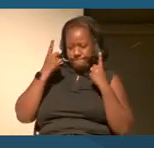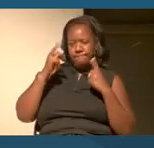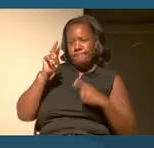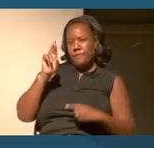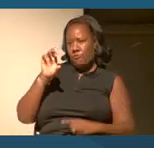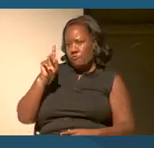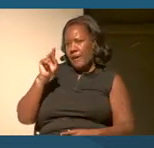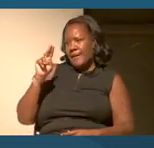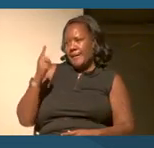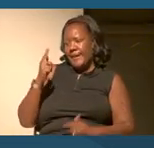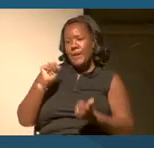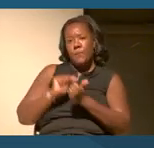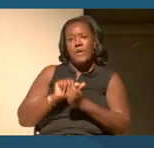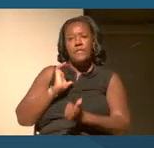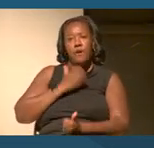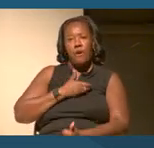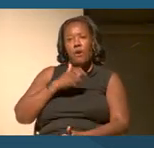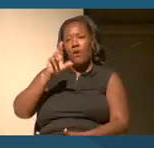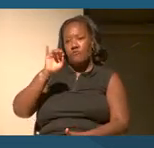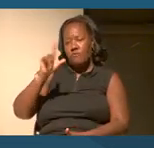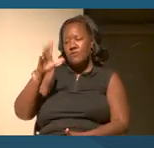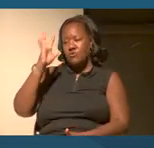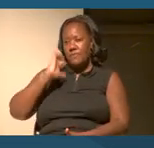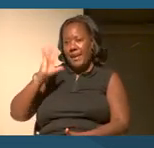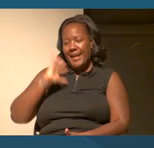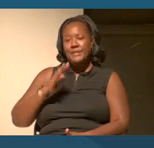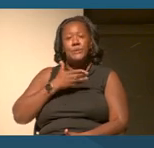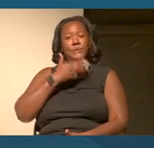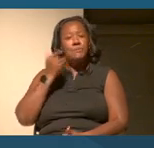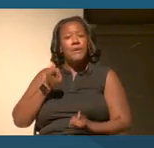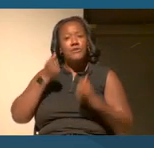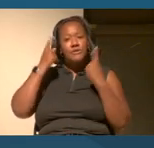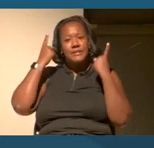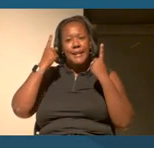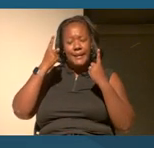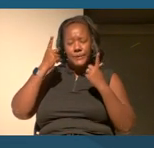what was and create what can be.